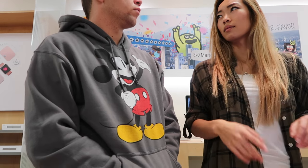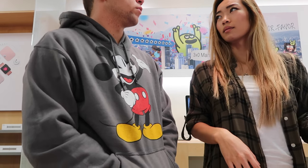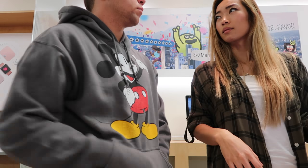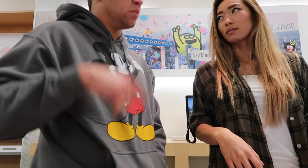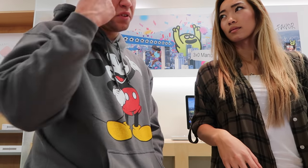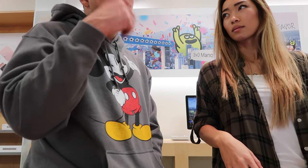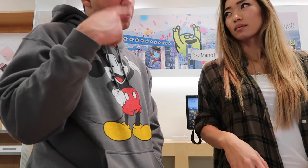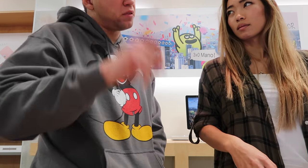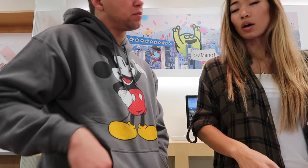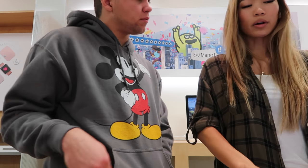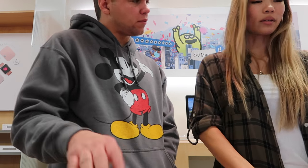We'll think about it later